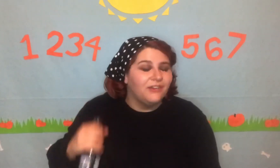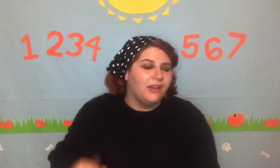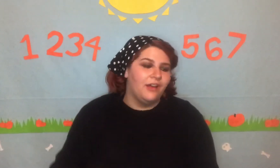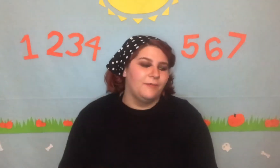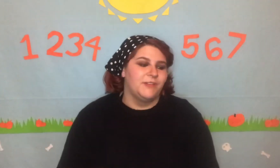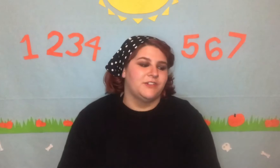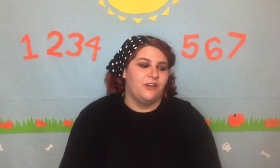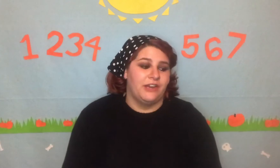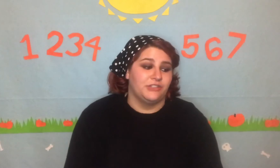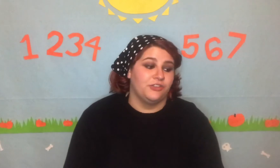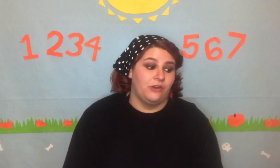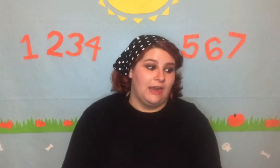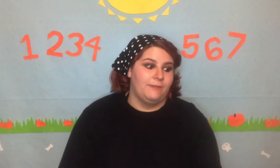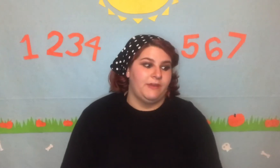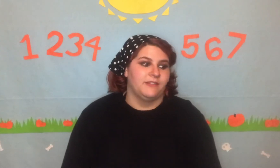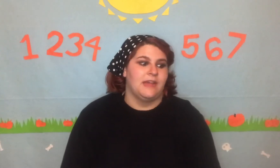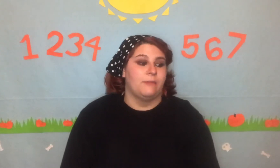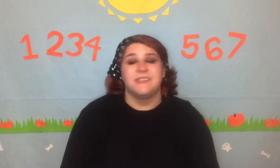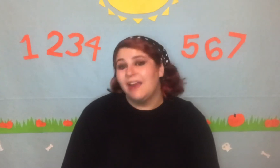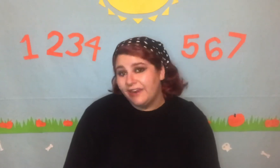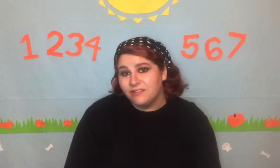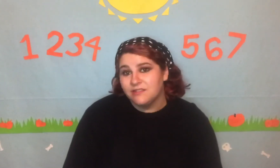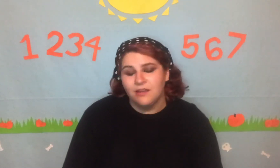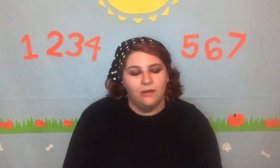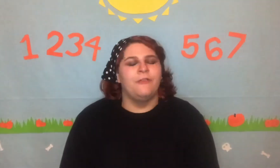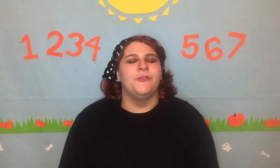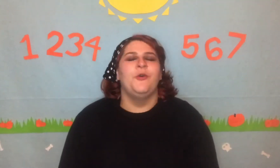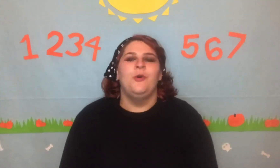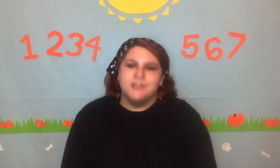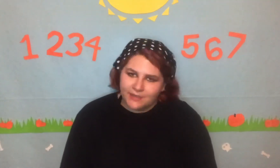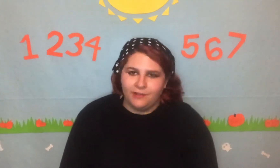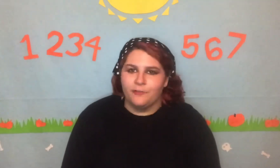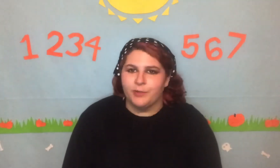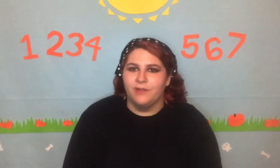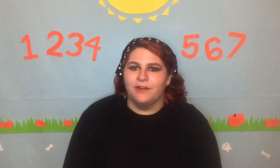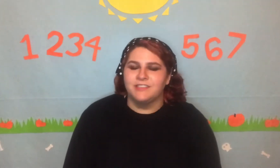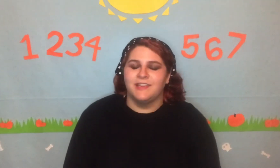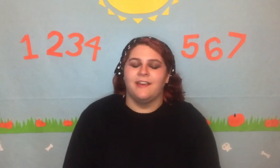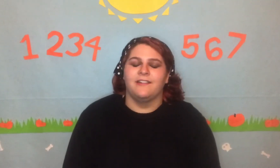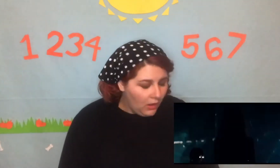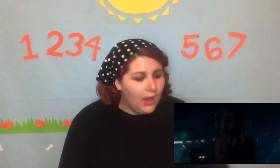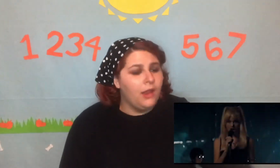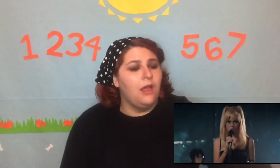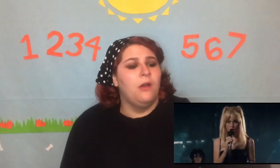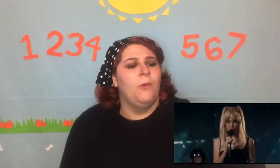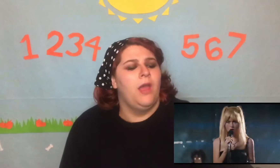um, and so I just cried because that was nice. Of course I love Brie Larson. (Black Sheep) "Hello